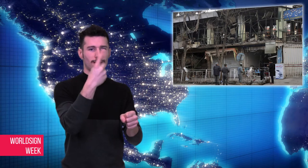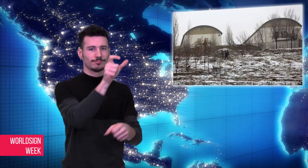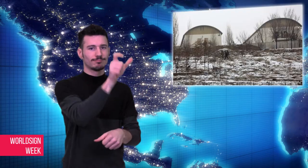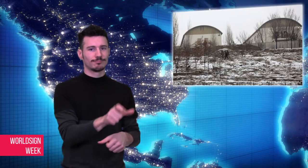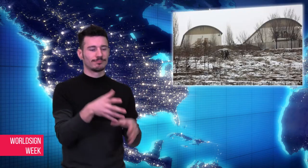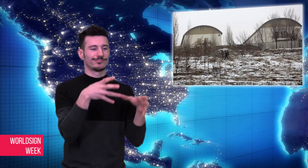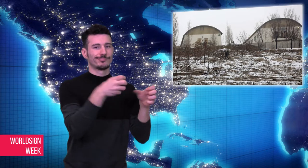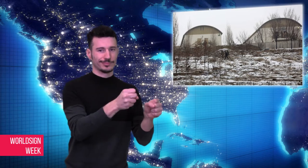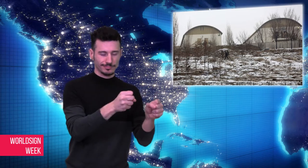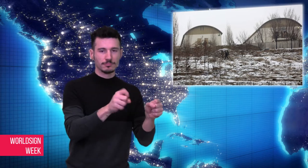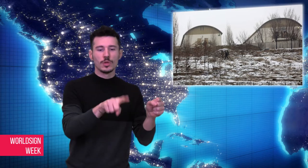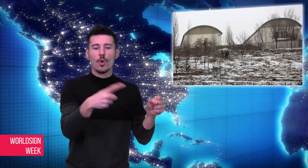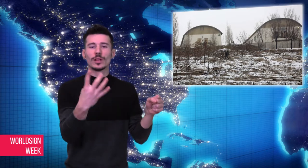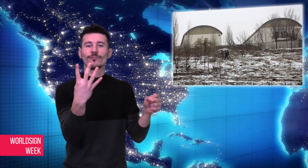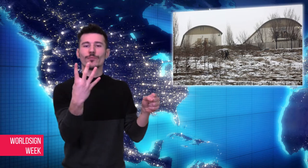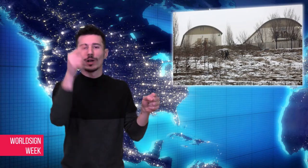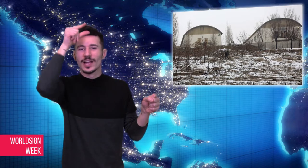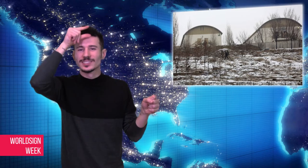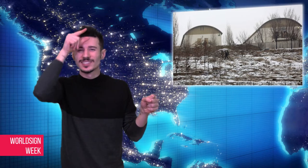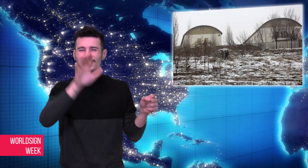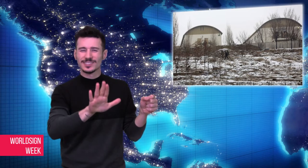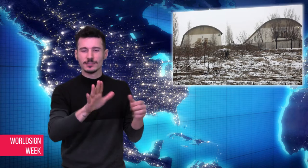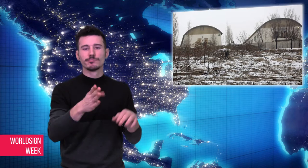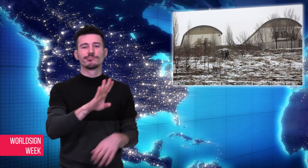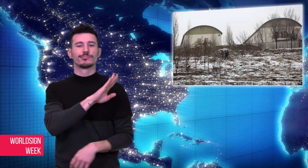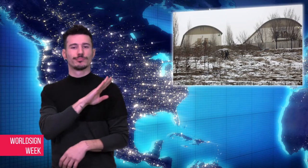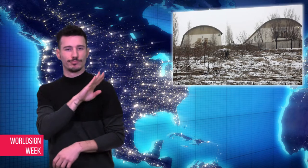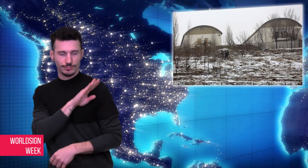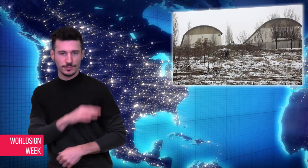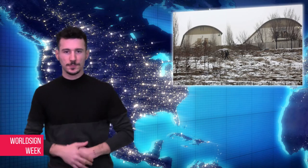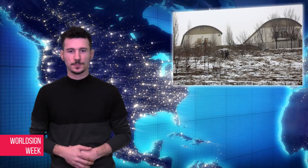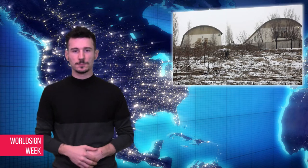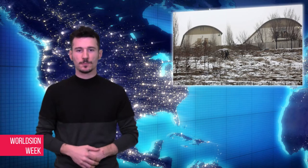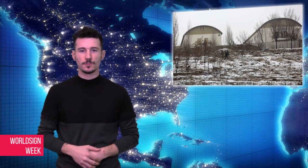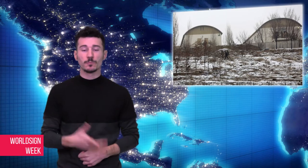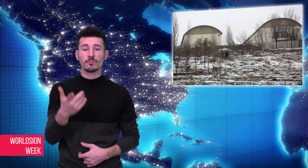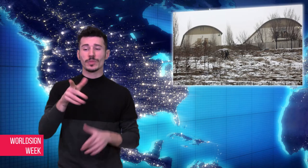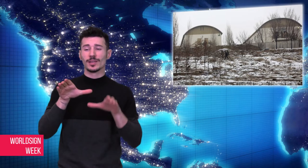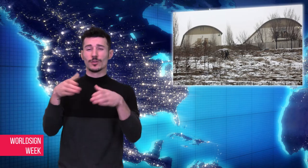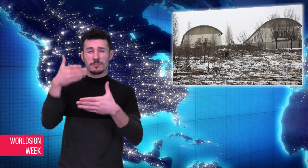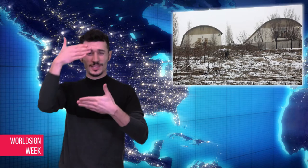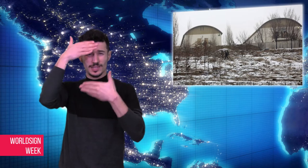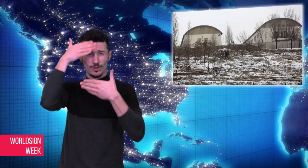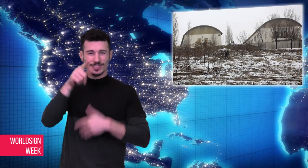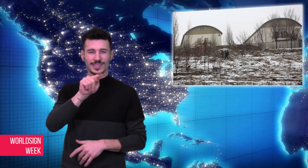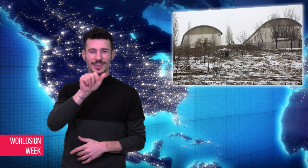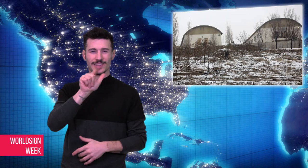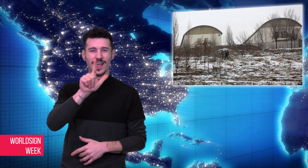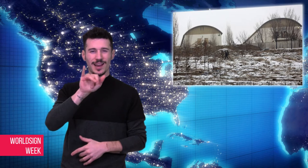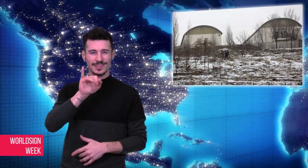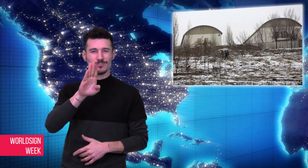with troops guarding the premises in a gunbattle until daybreak. Four died and